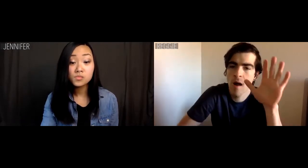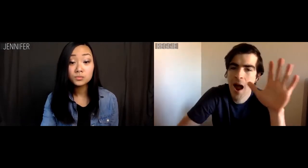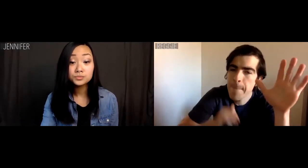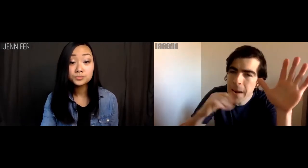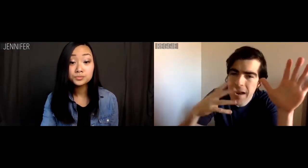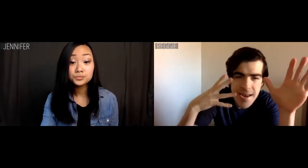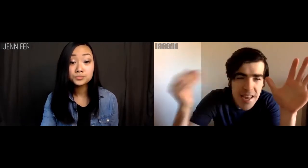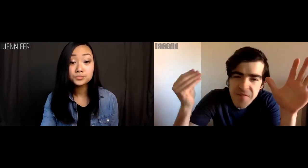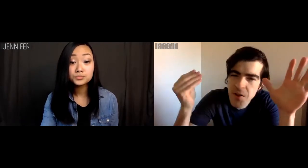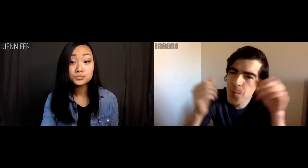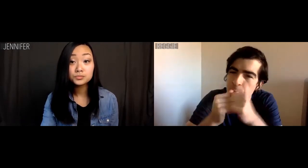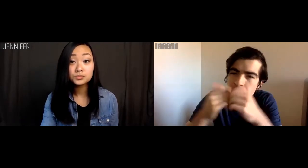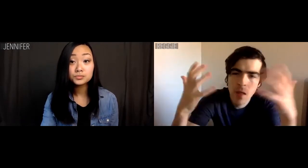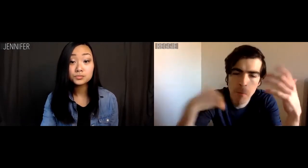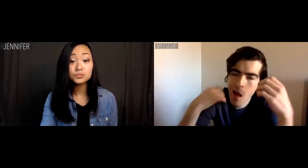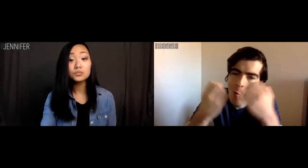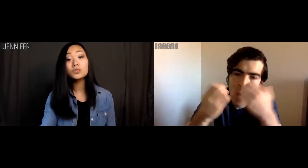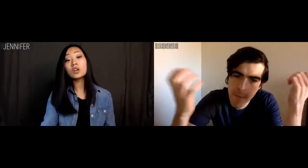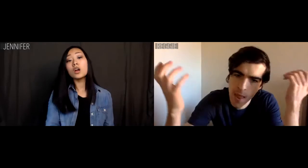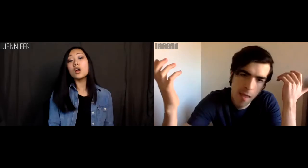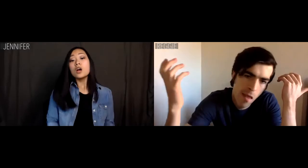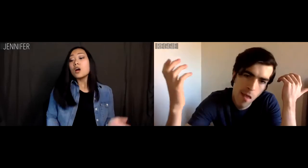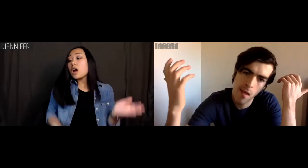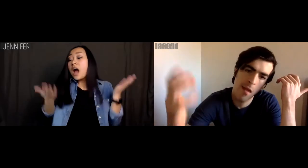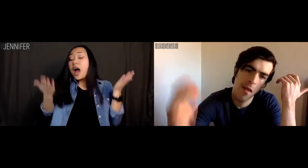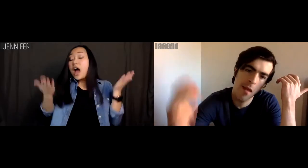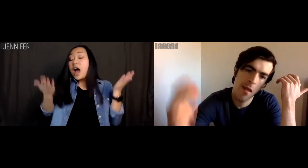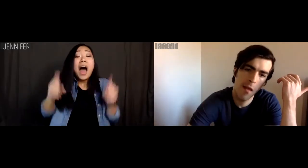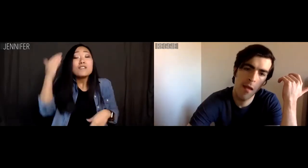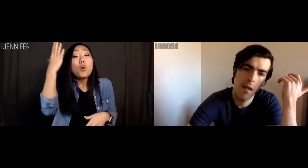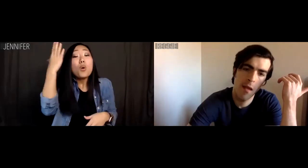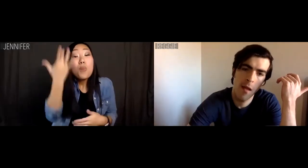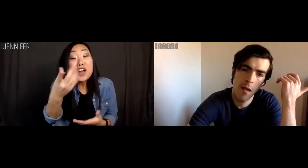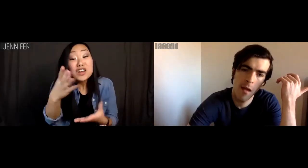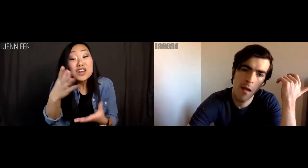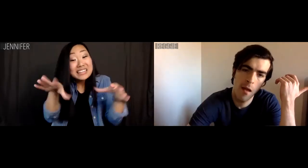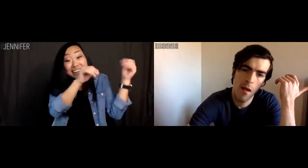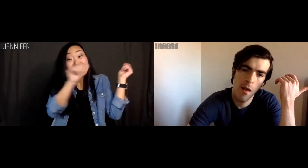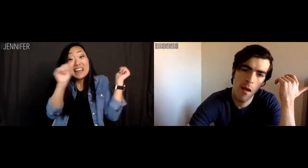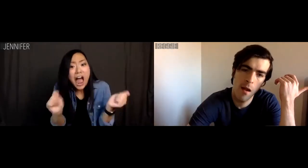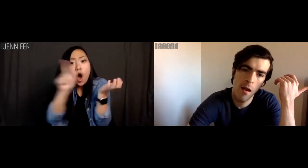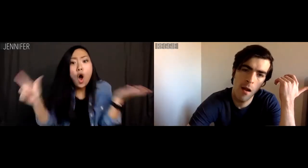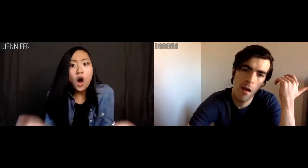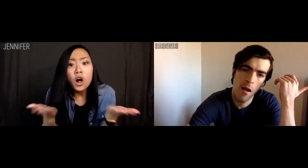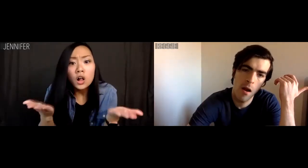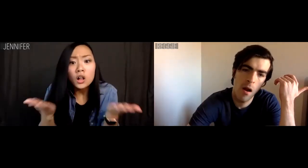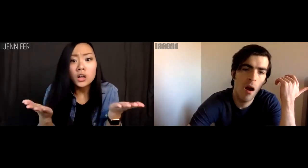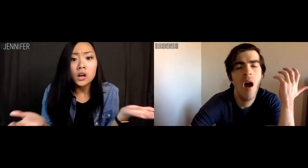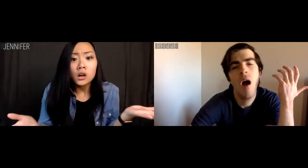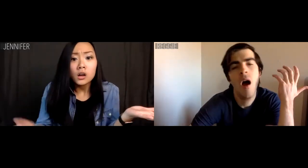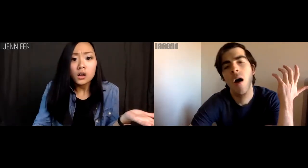I'm not leaving without my equipment! Jennifer: I have to know why you're leaving at all.